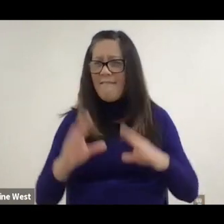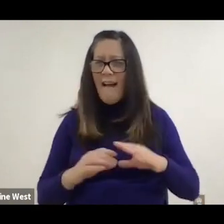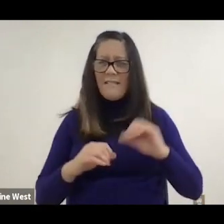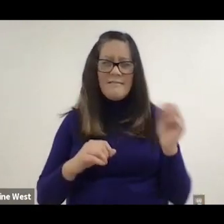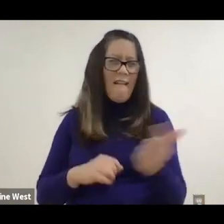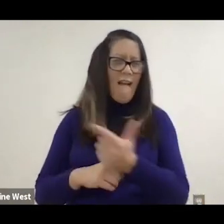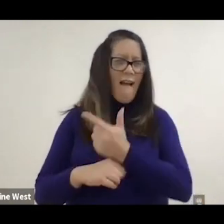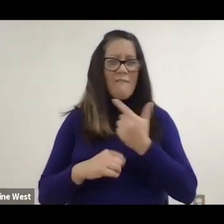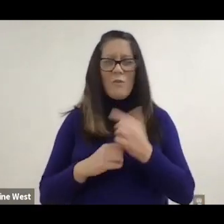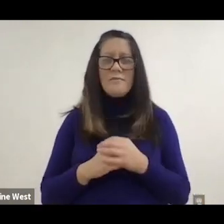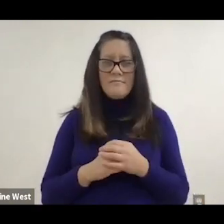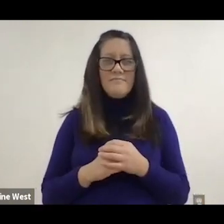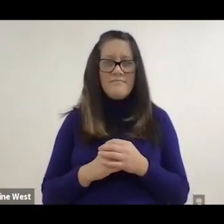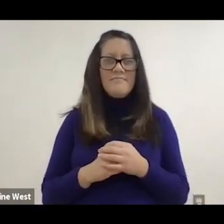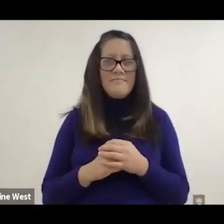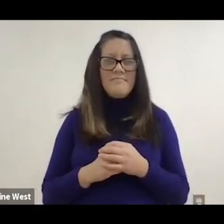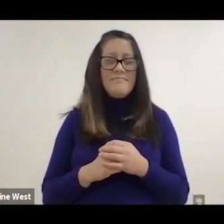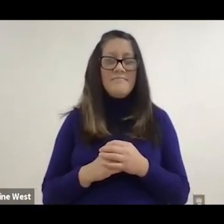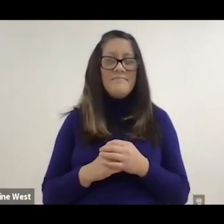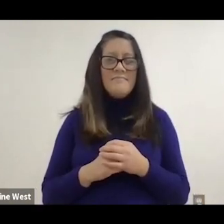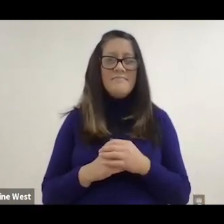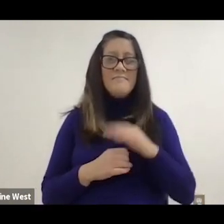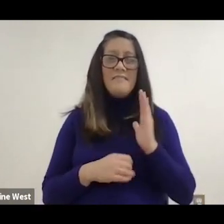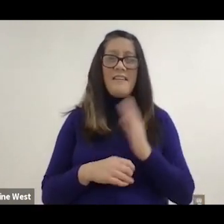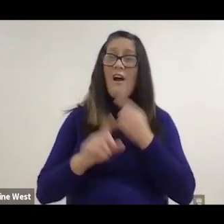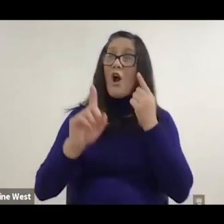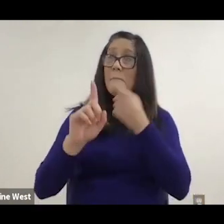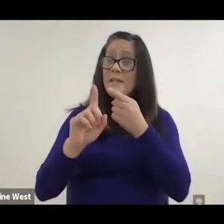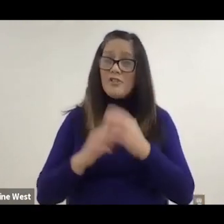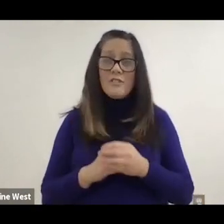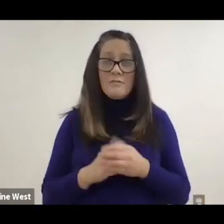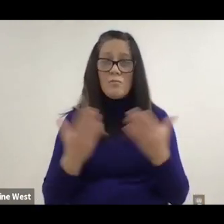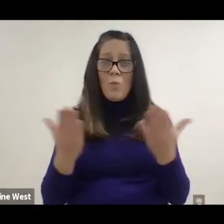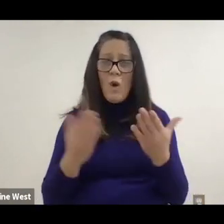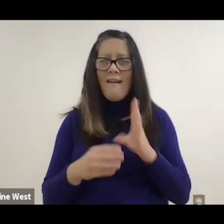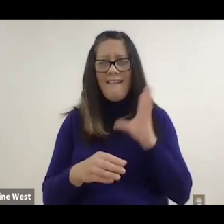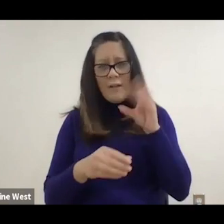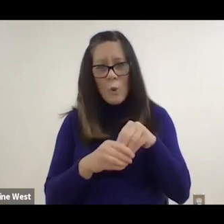who wouldn't really be in living up to our our mission if we didn't include people with disabilities